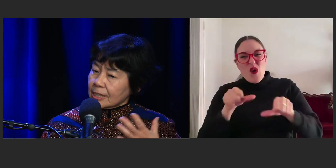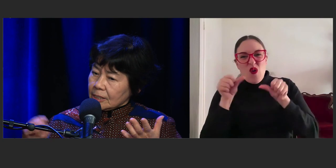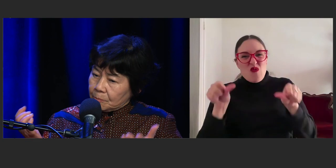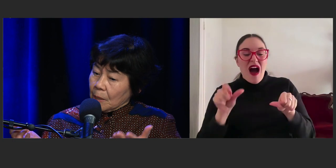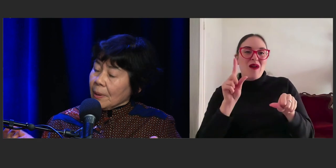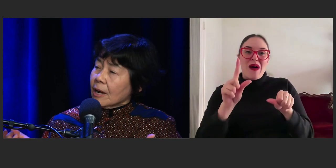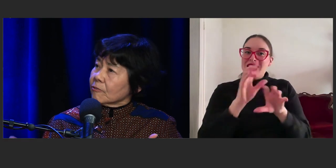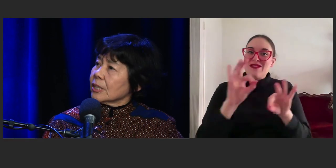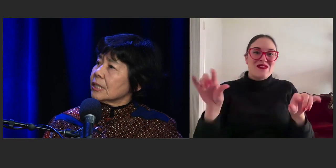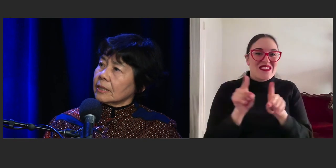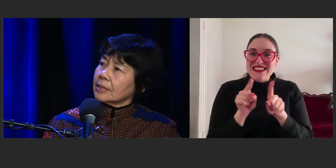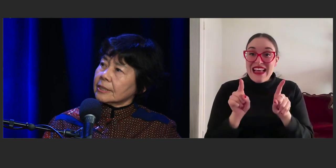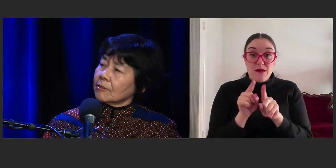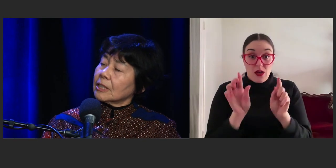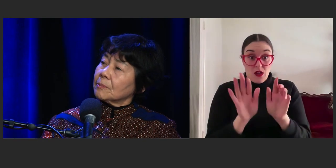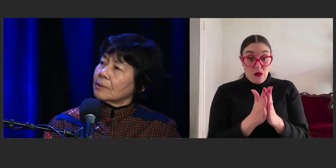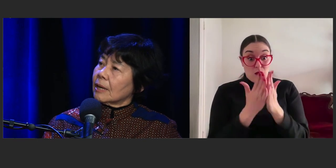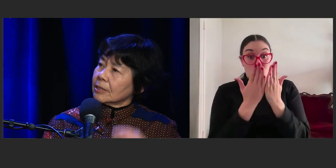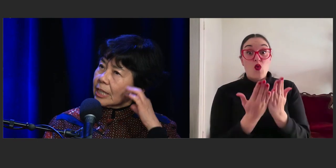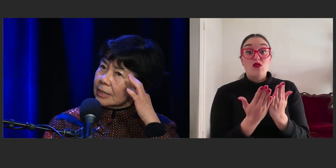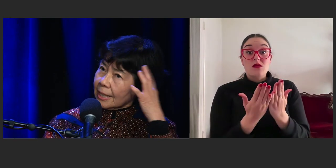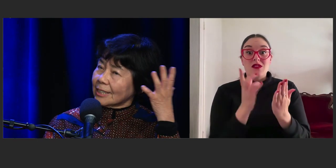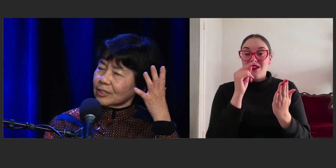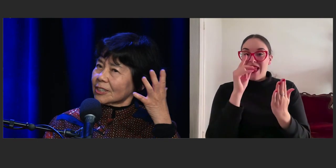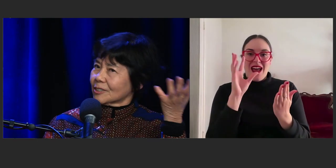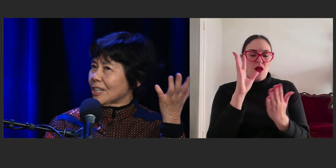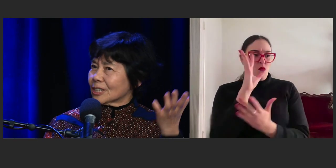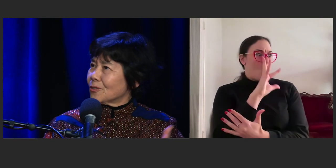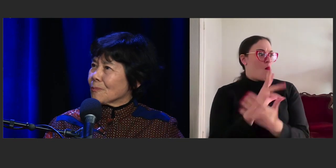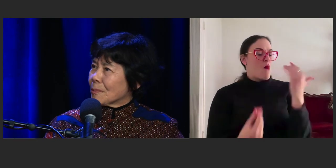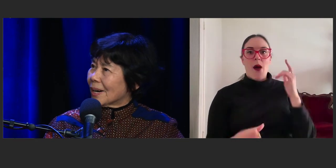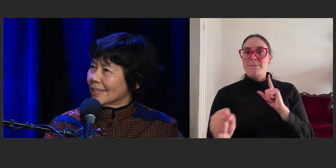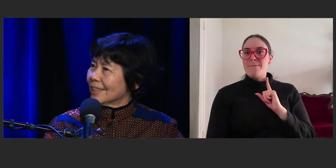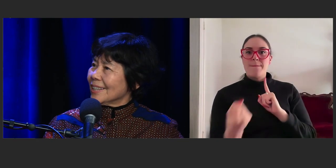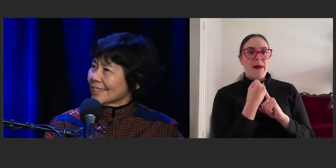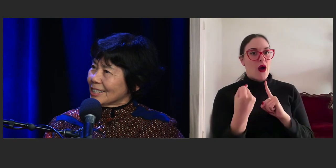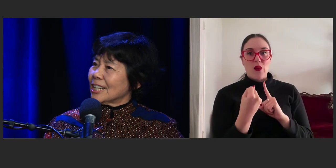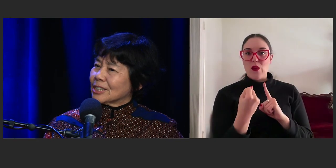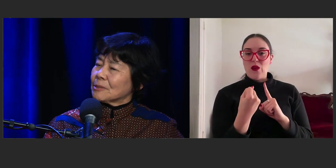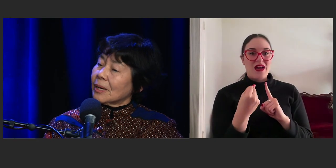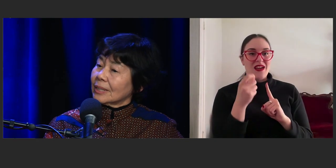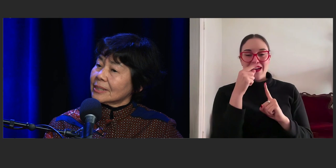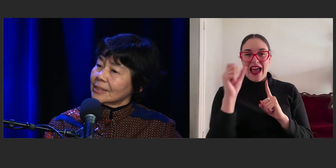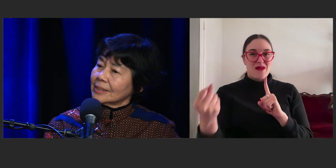just the power of reading is incredible. How it can can transform the mind, can change the mind.